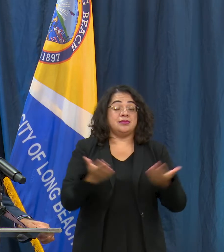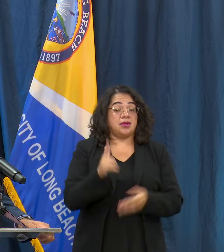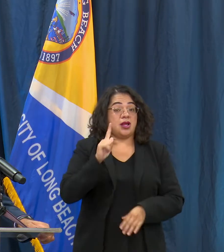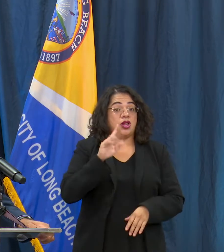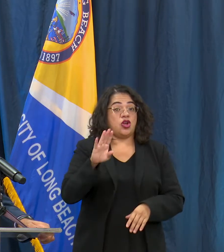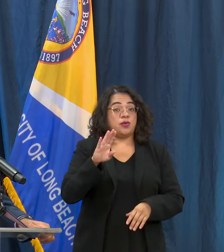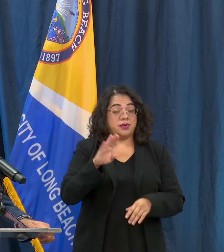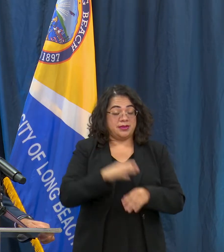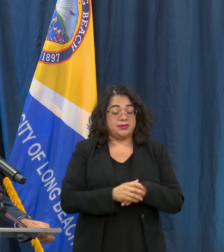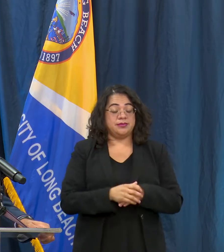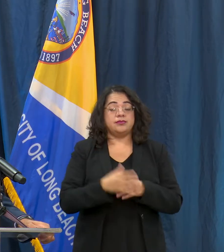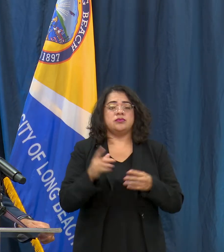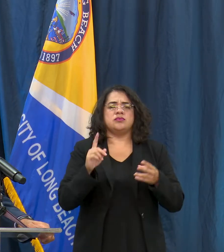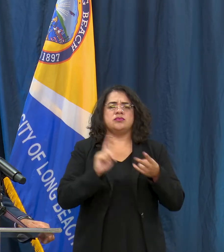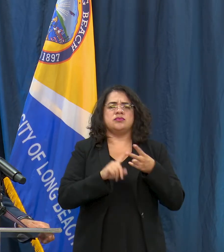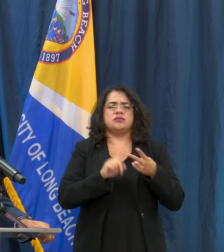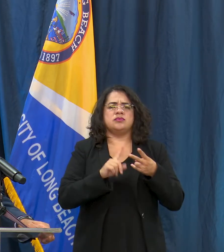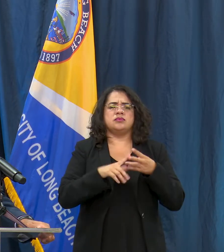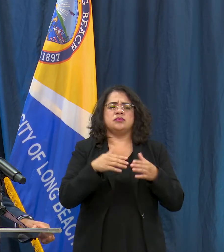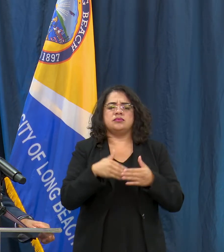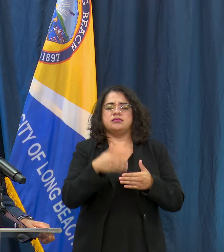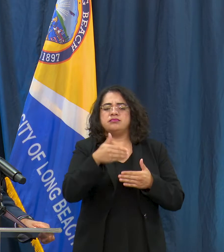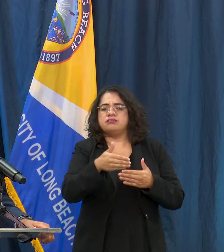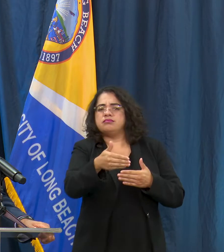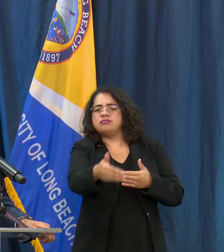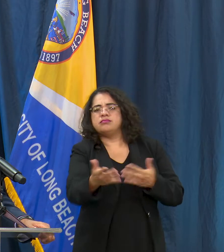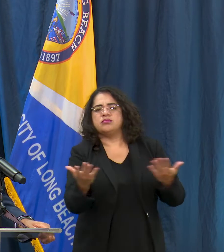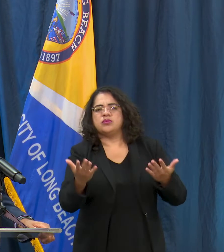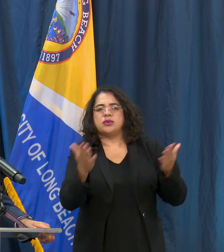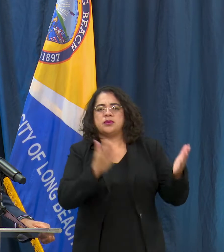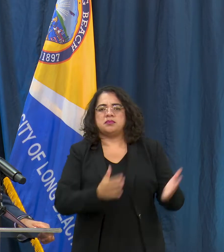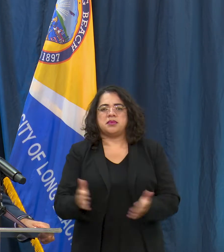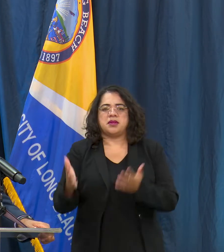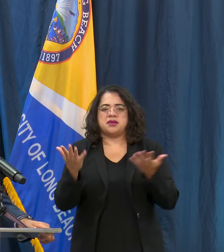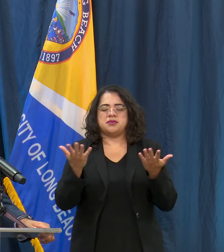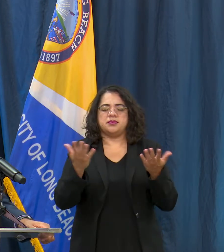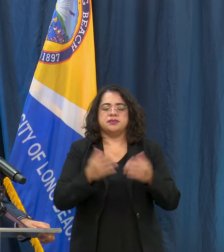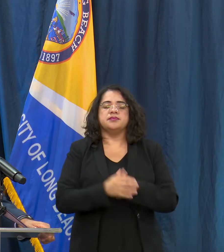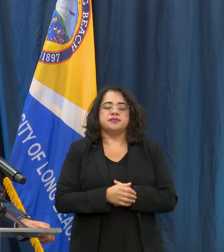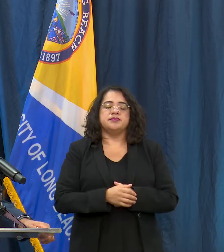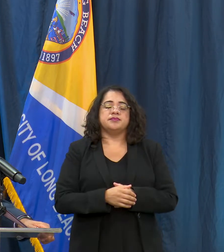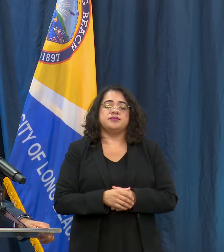us in the days ahead here. I want to start by saying that as of today,